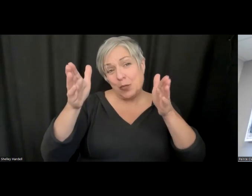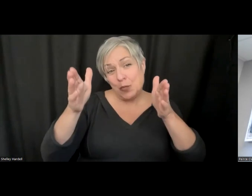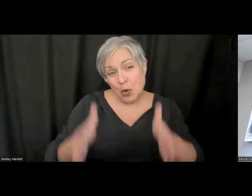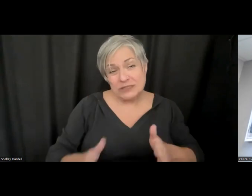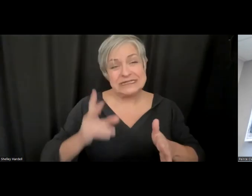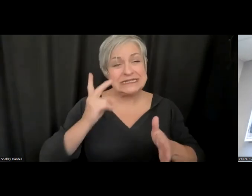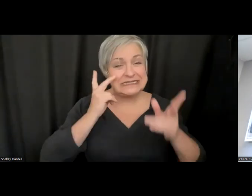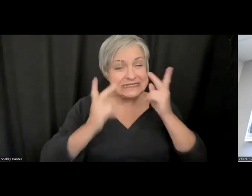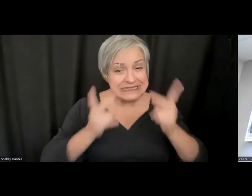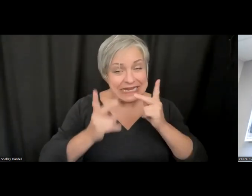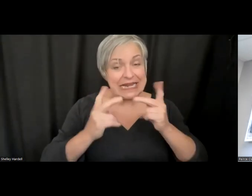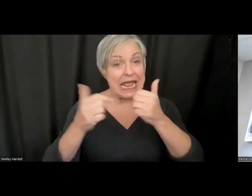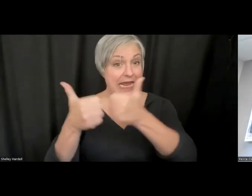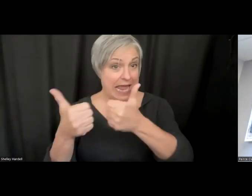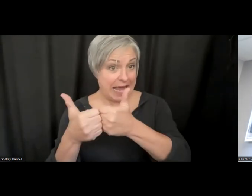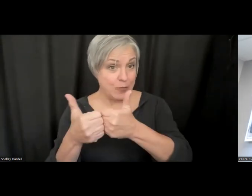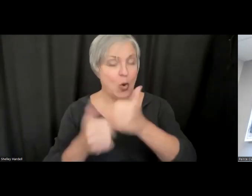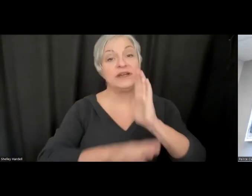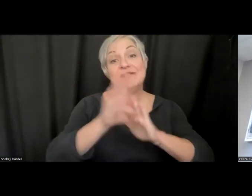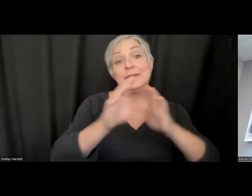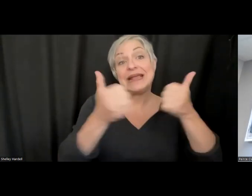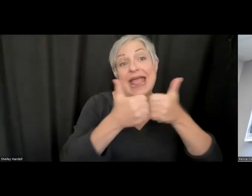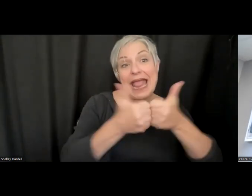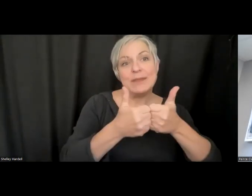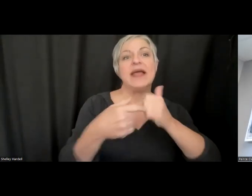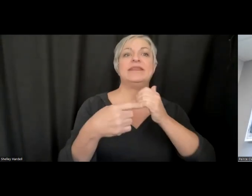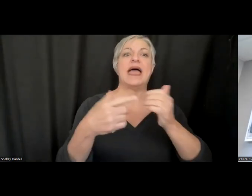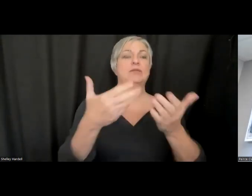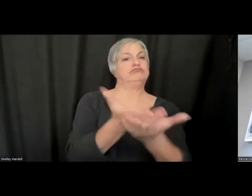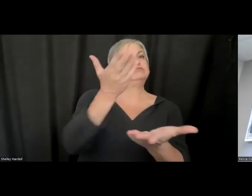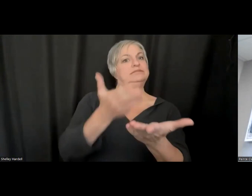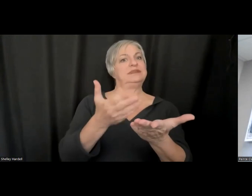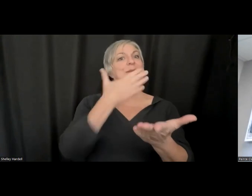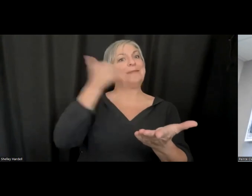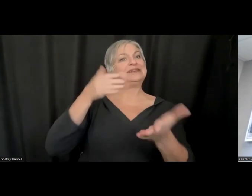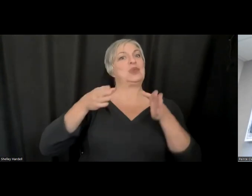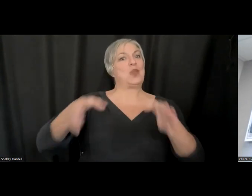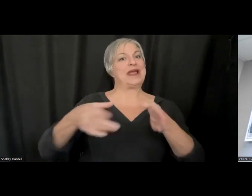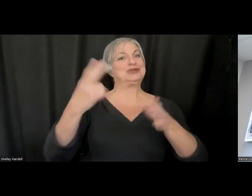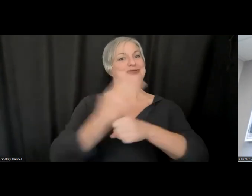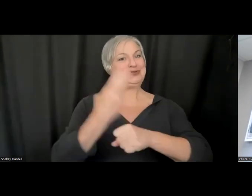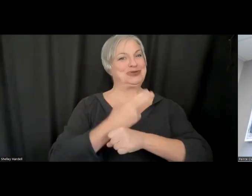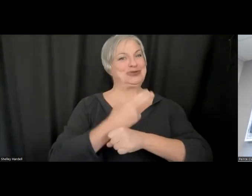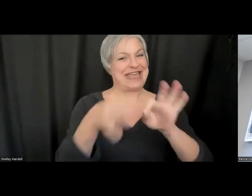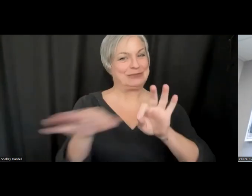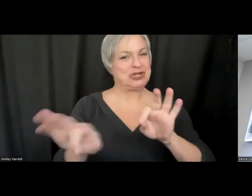or developed a game that exemplifies best practices for closed captioning? I'm kind of curious. I know there are some